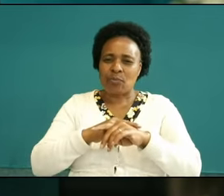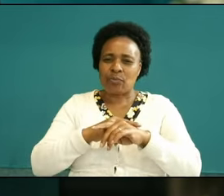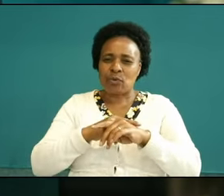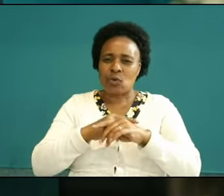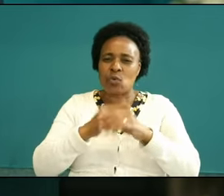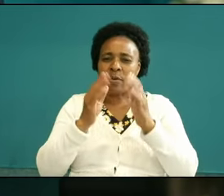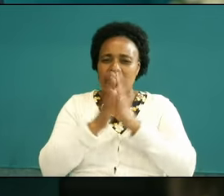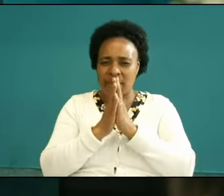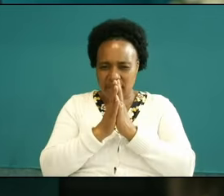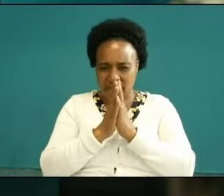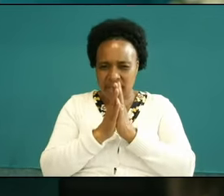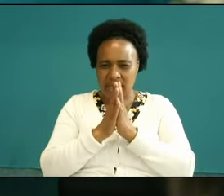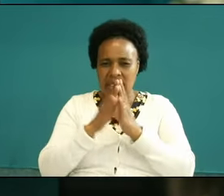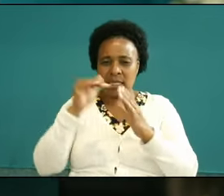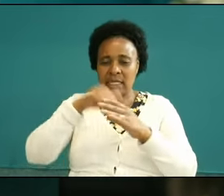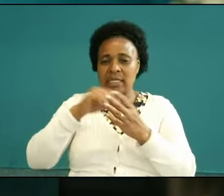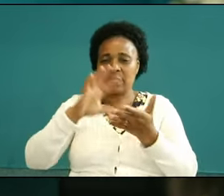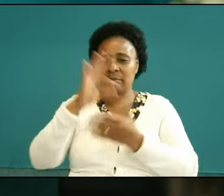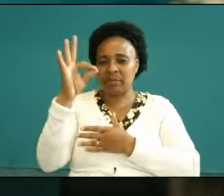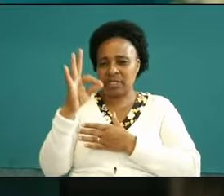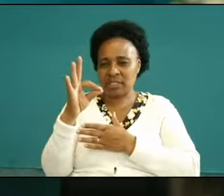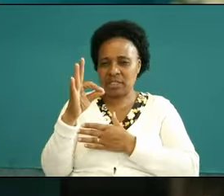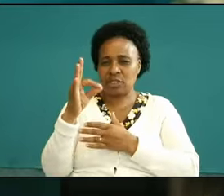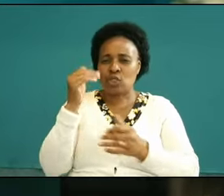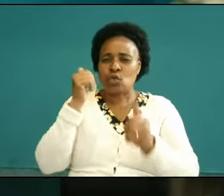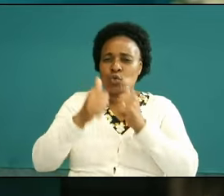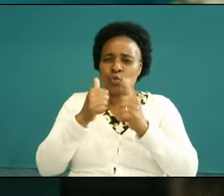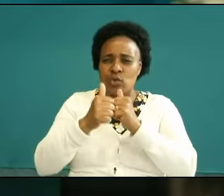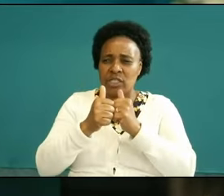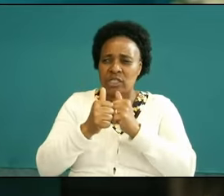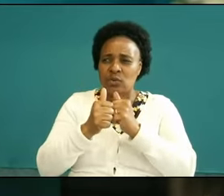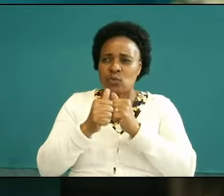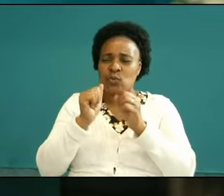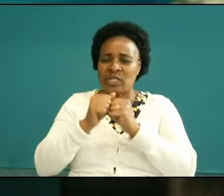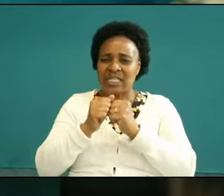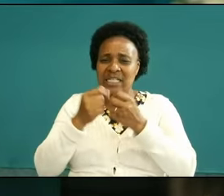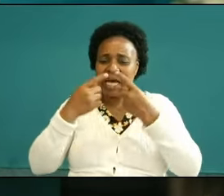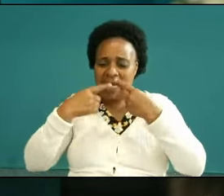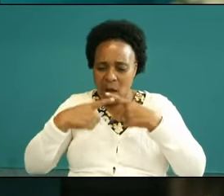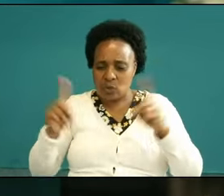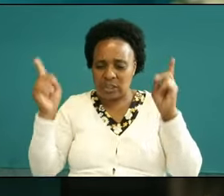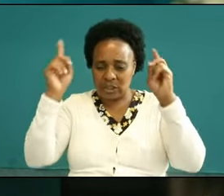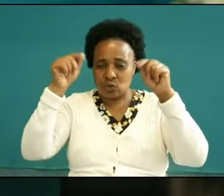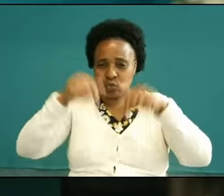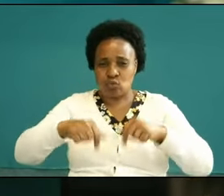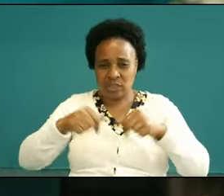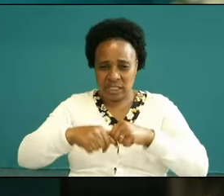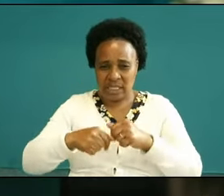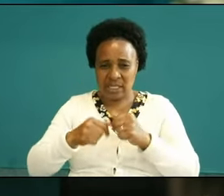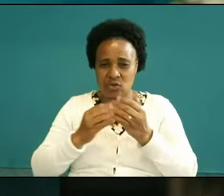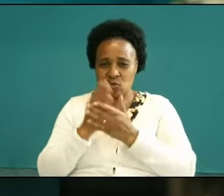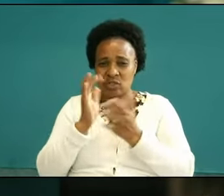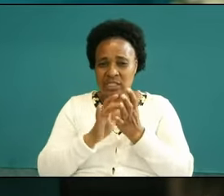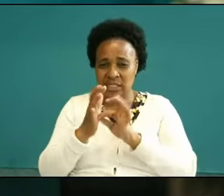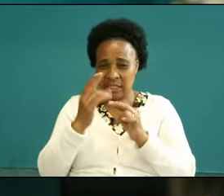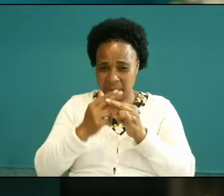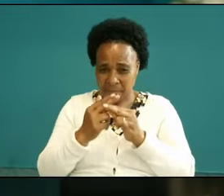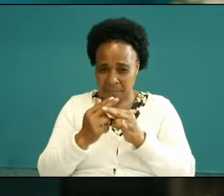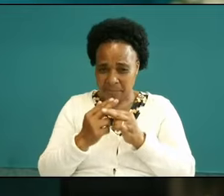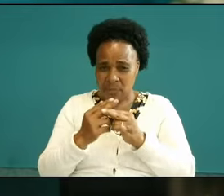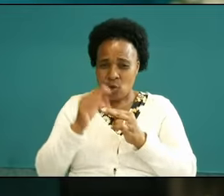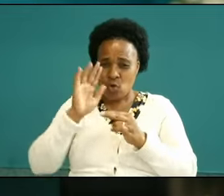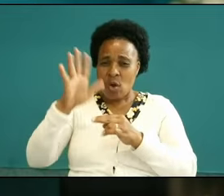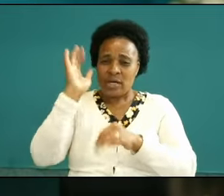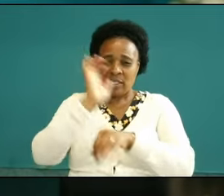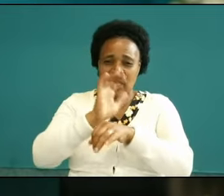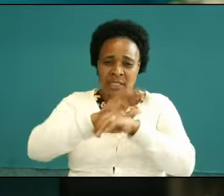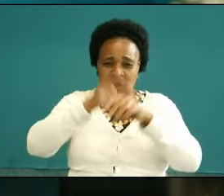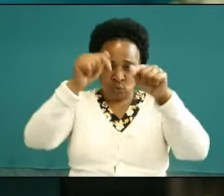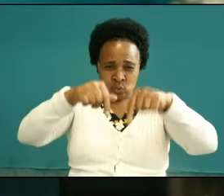spirit that as for us and we claim it today in Jesus name Lord may you help your church today